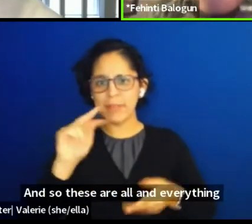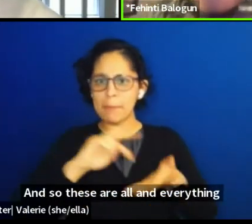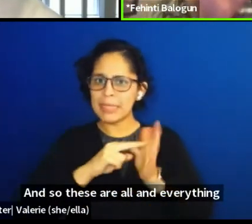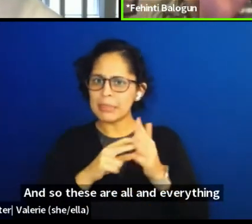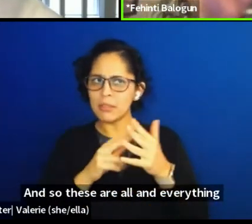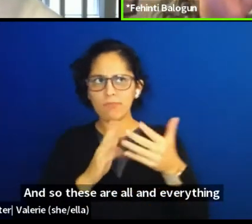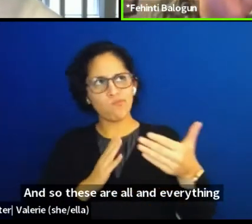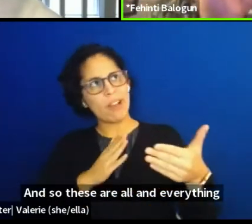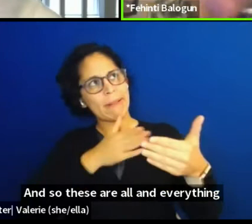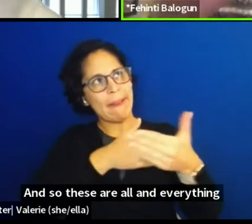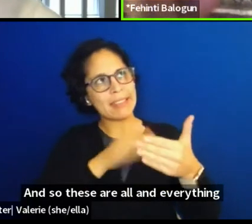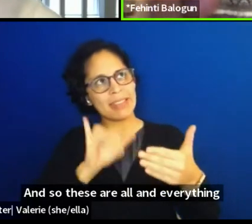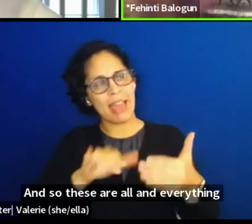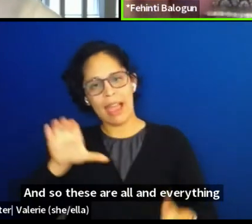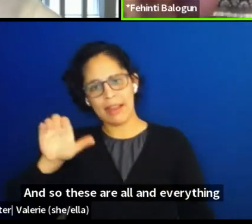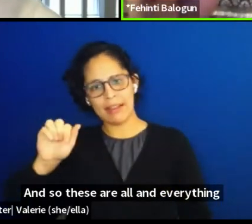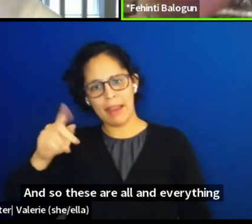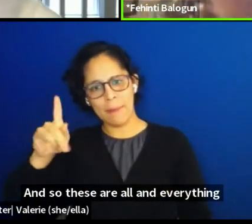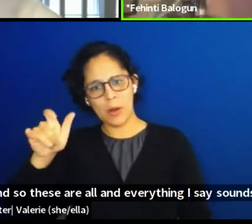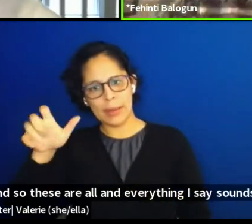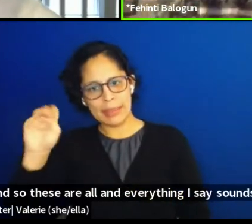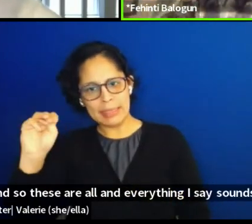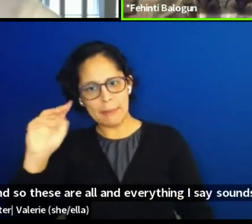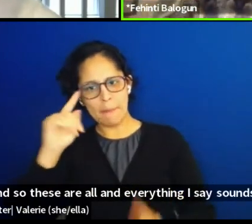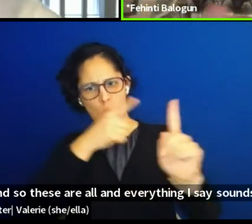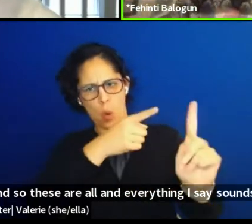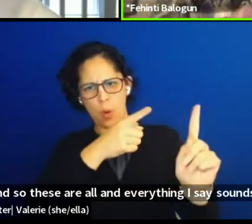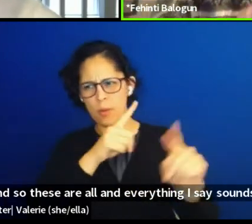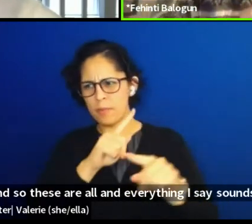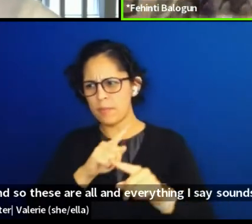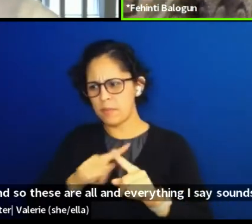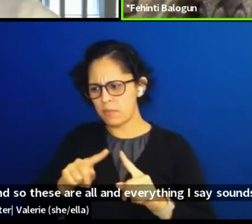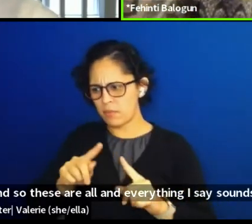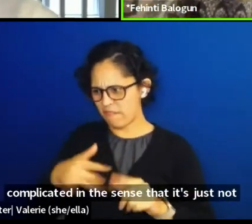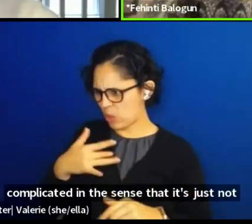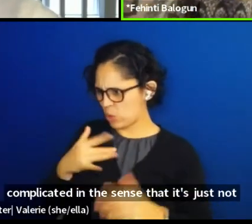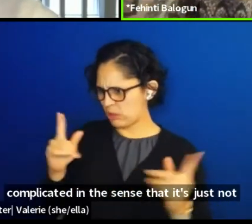sounds complicated in a sense, but it's just not. And that's what art does,